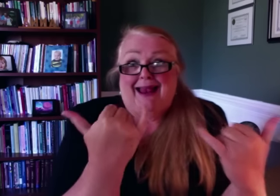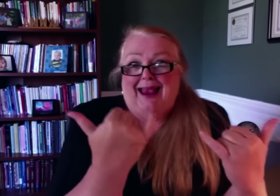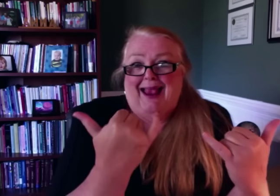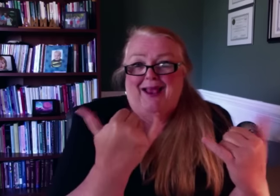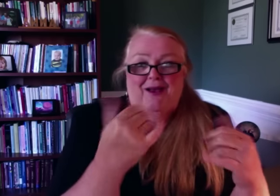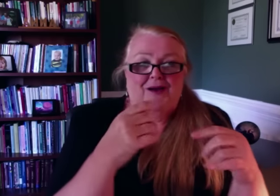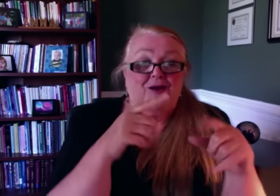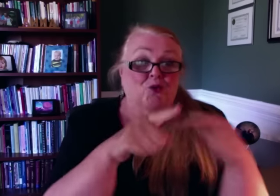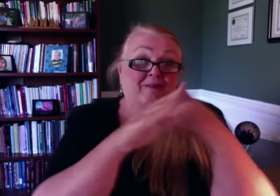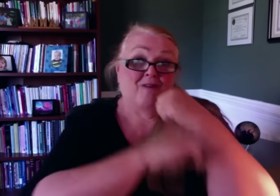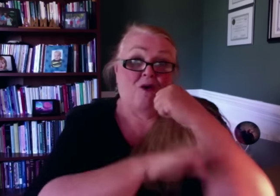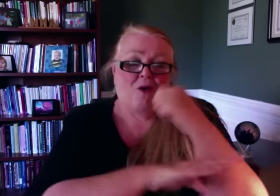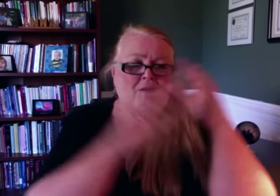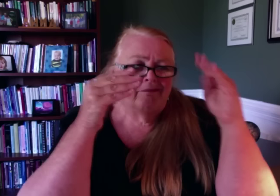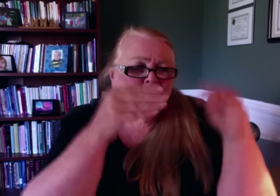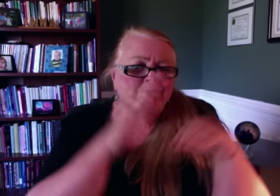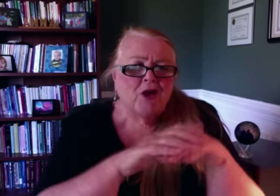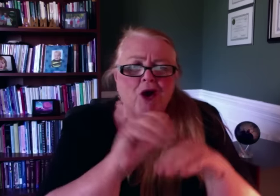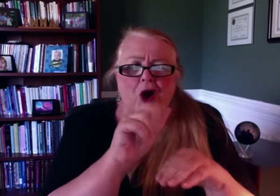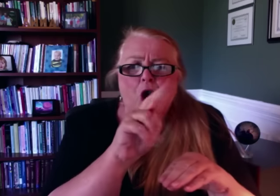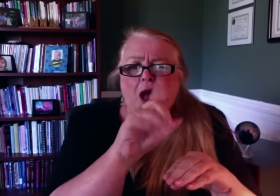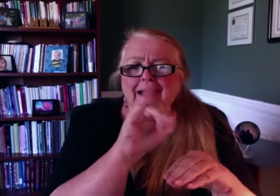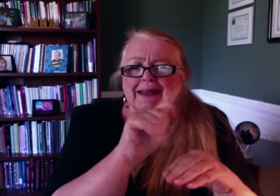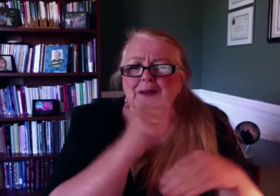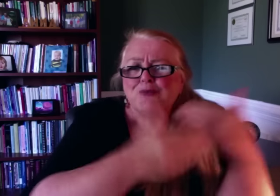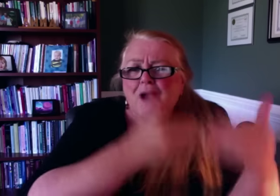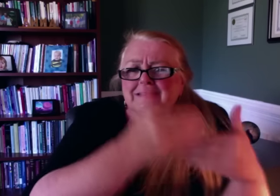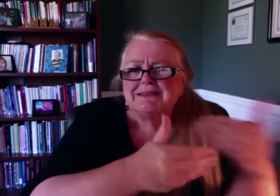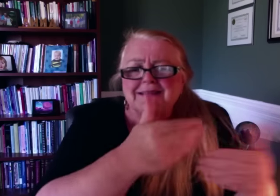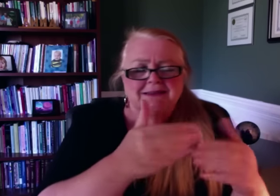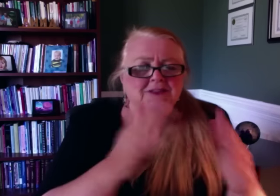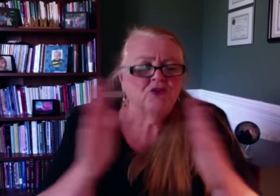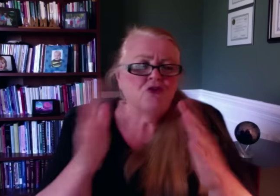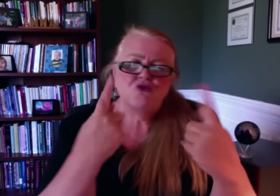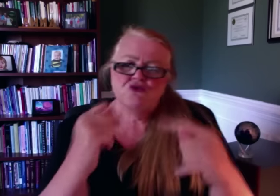As an example, during the fall we are focused on the audit process.